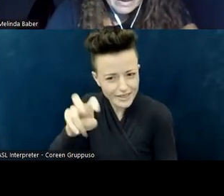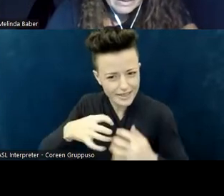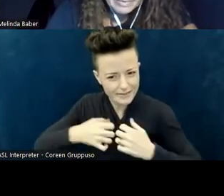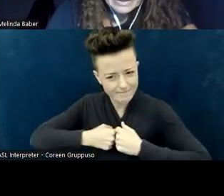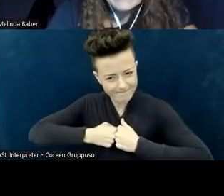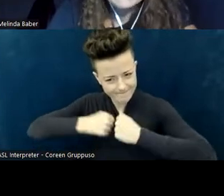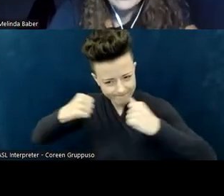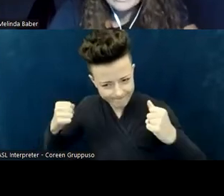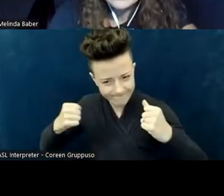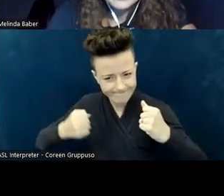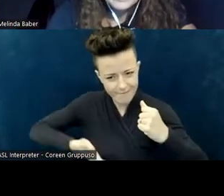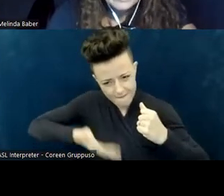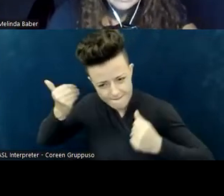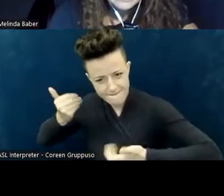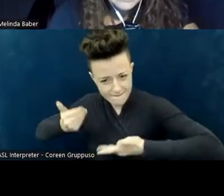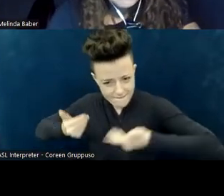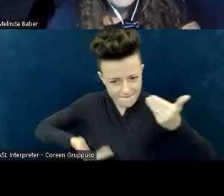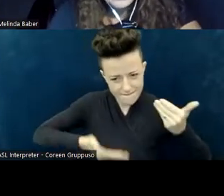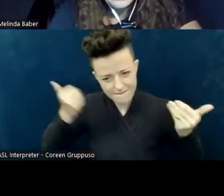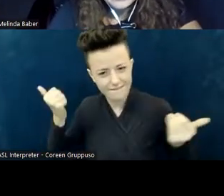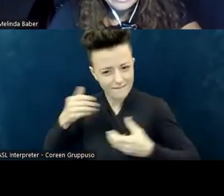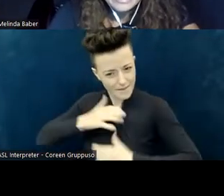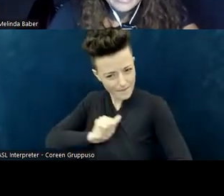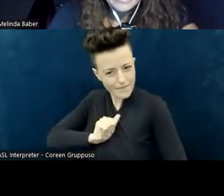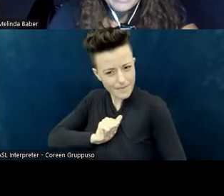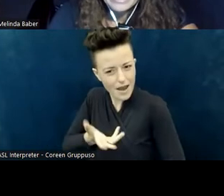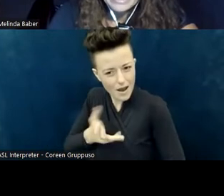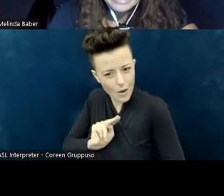has been lifelong, and it'll probably continue until I get to the other side.